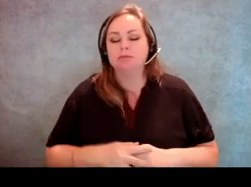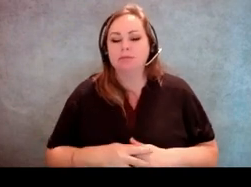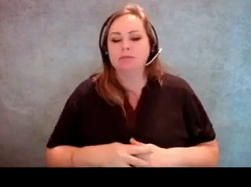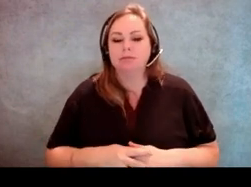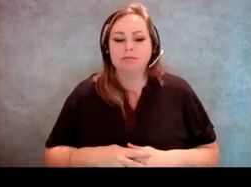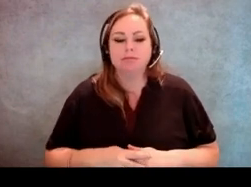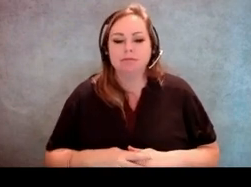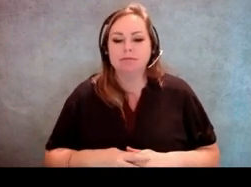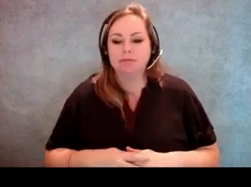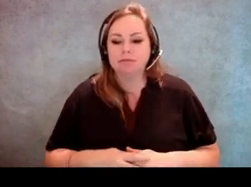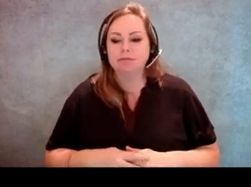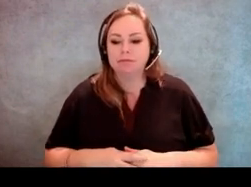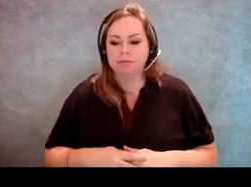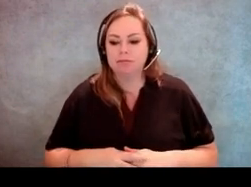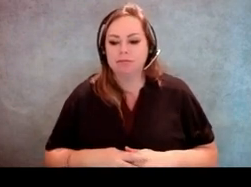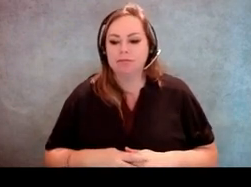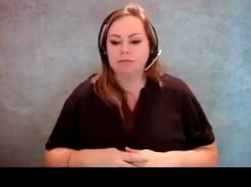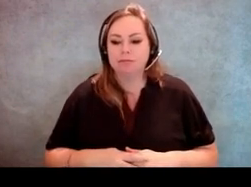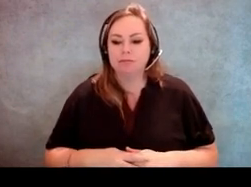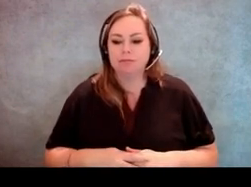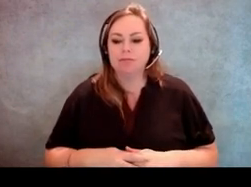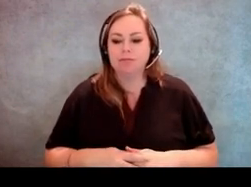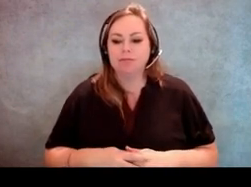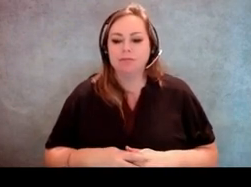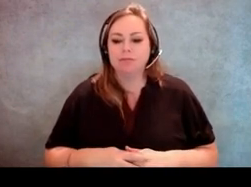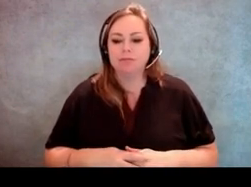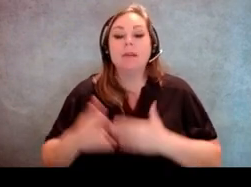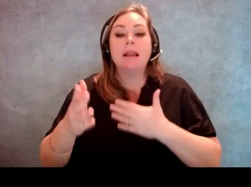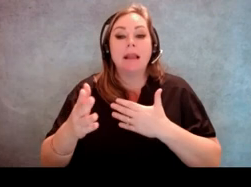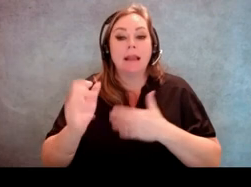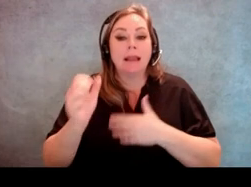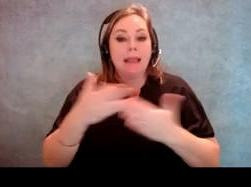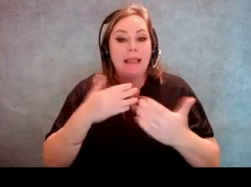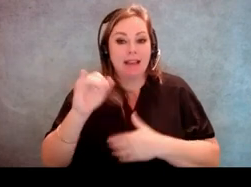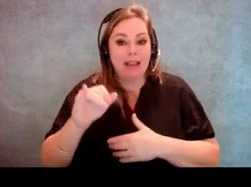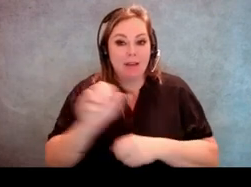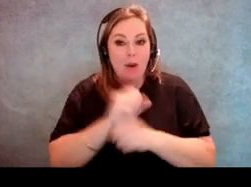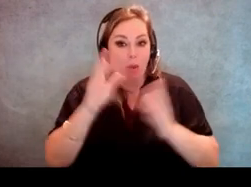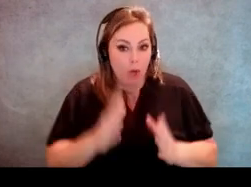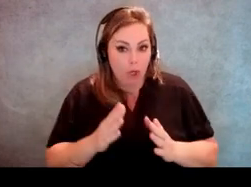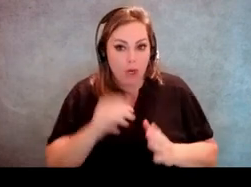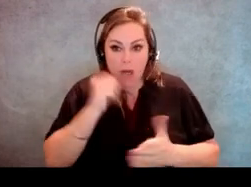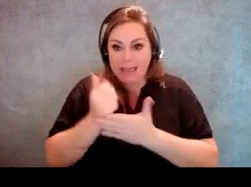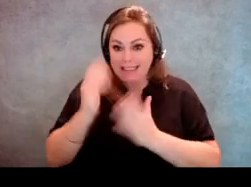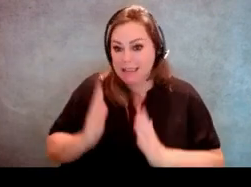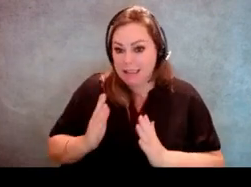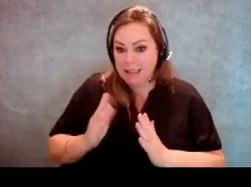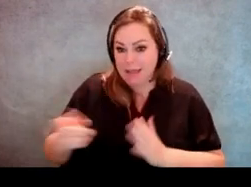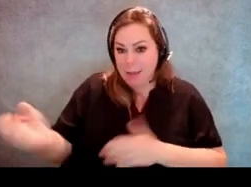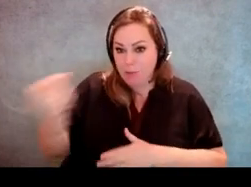[Host] Even when it's a poll worker and not their own assistant by choice. Correct? [Jeff Miller] Well, if it's a poll worker,